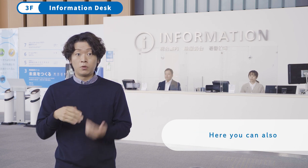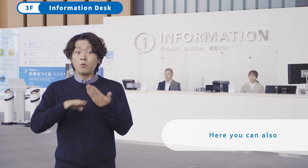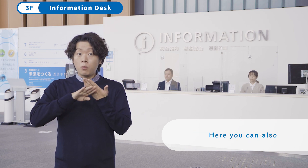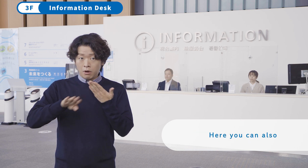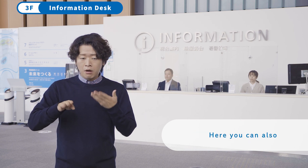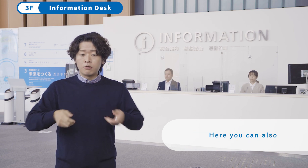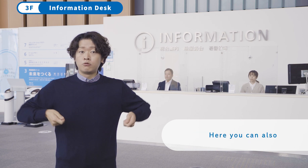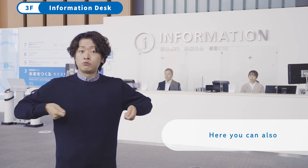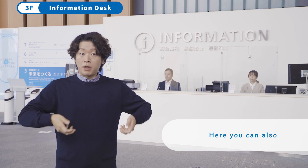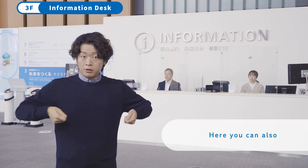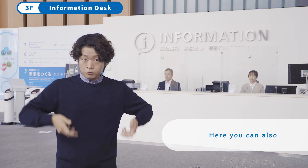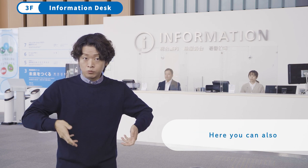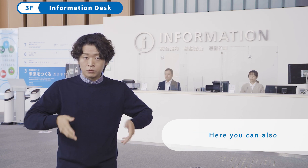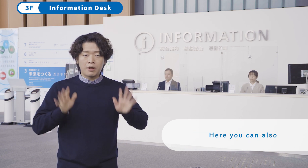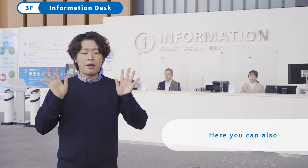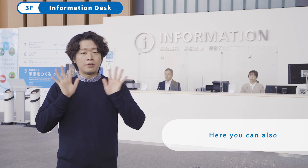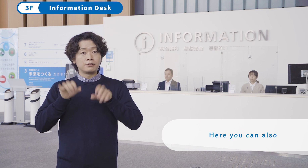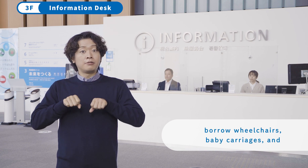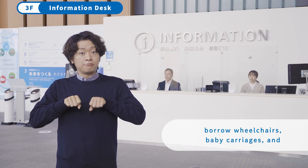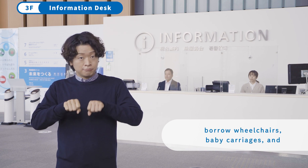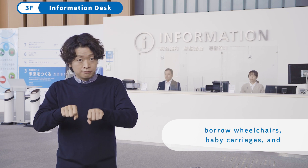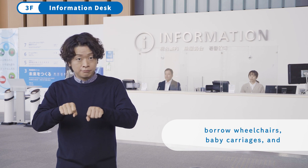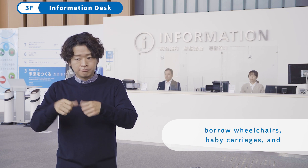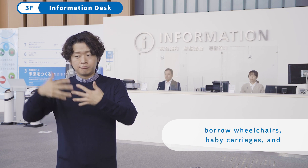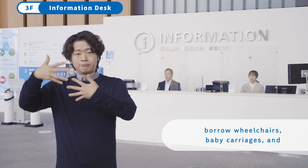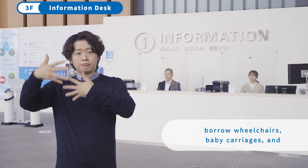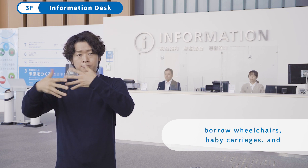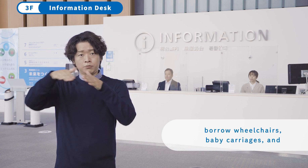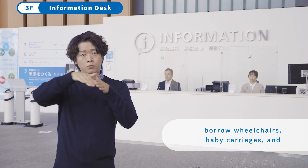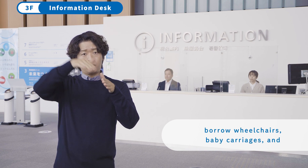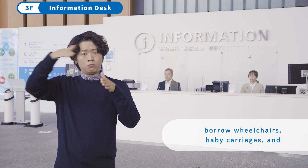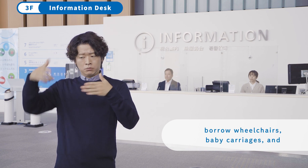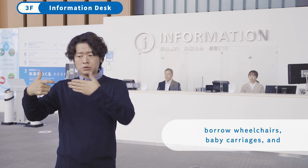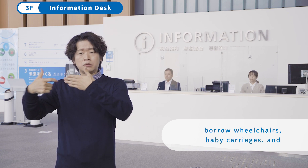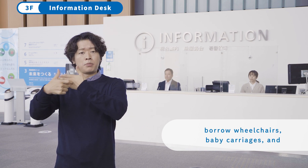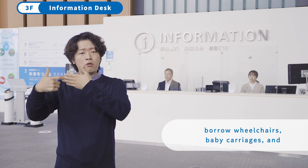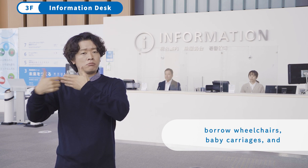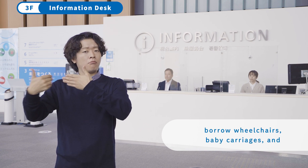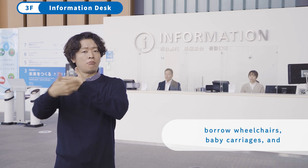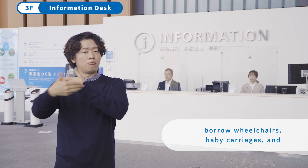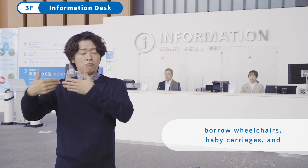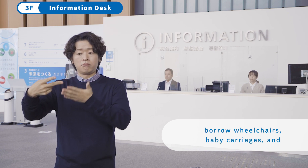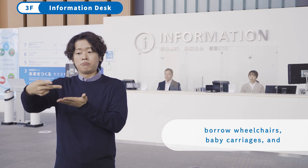Here you can also borrow wheelchairs, baby carriages, and